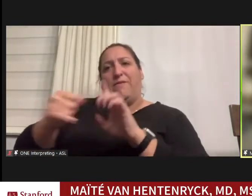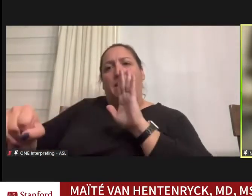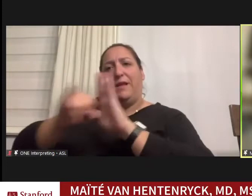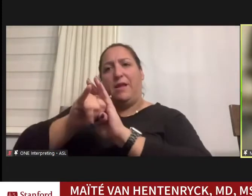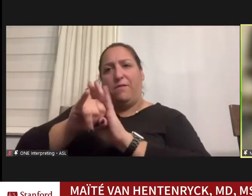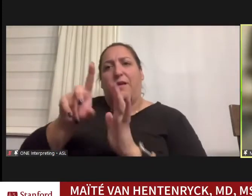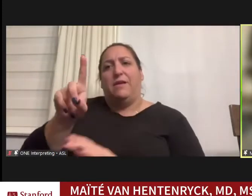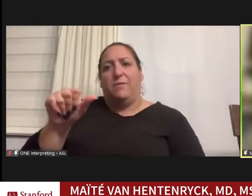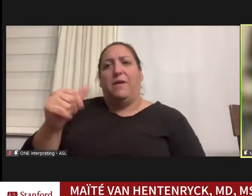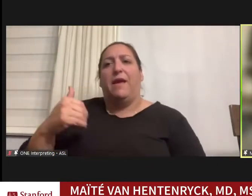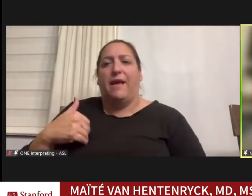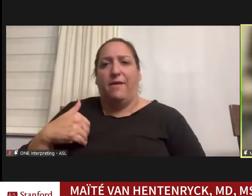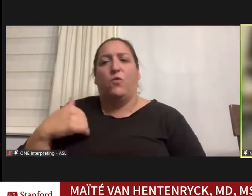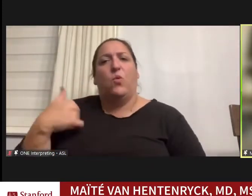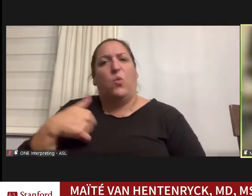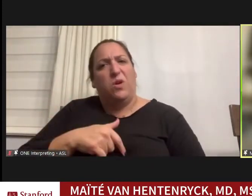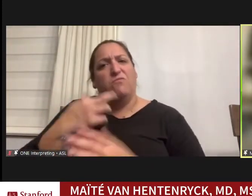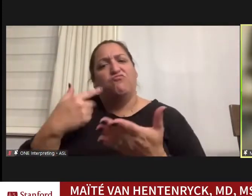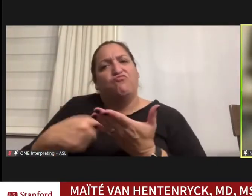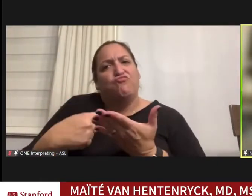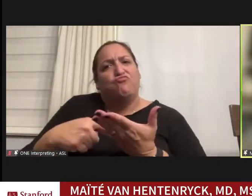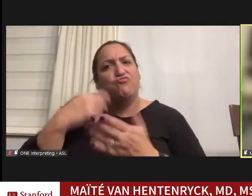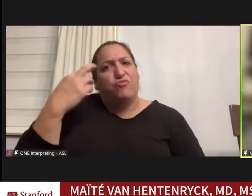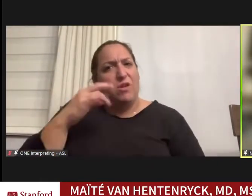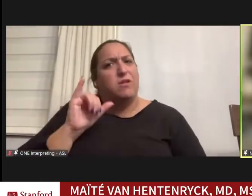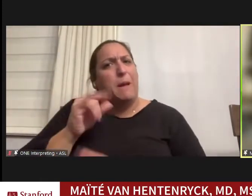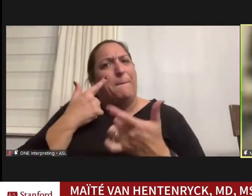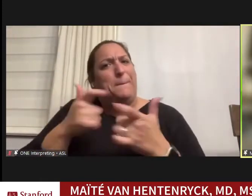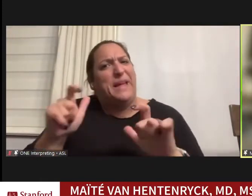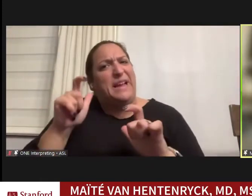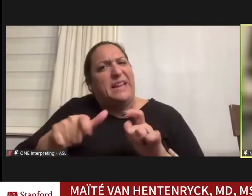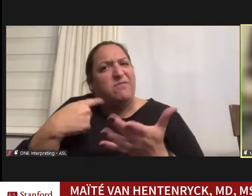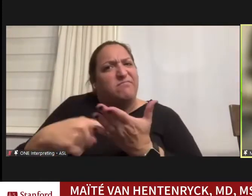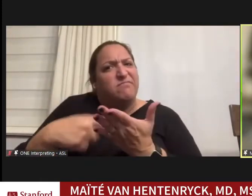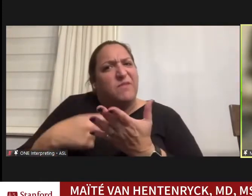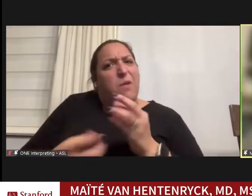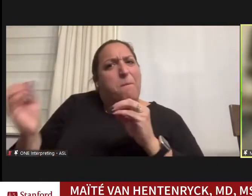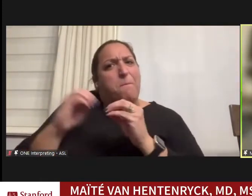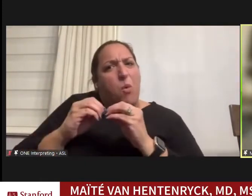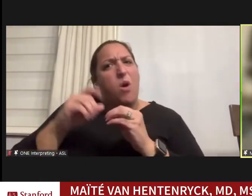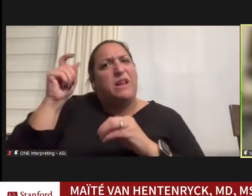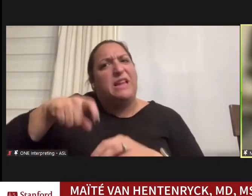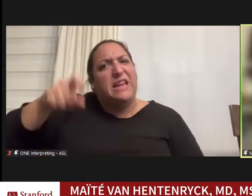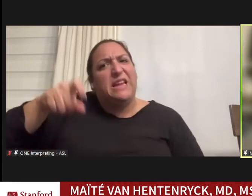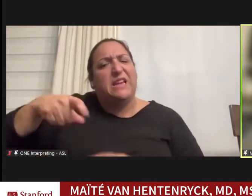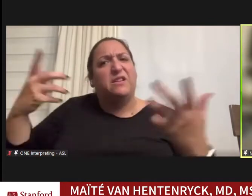as we realized there was a really big need to talk about this more critically so we ended